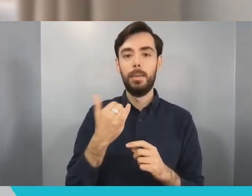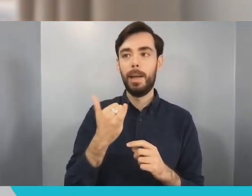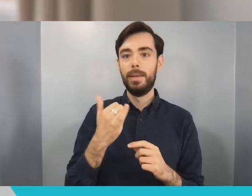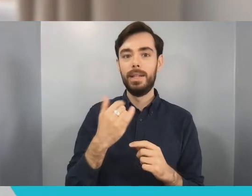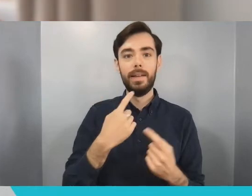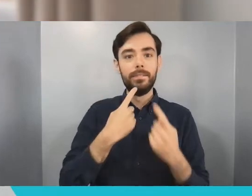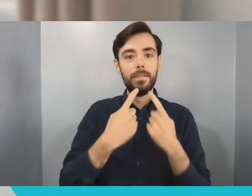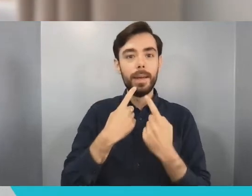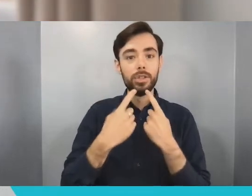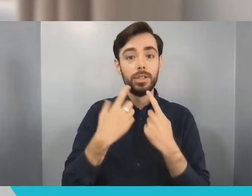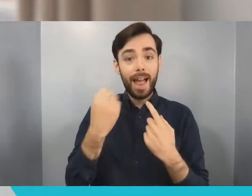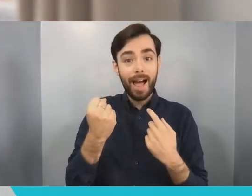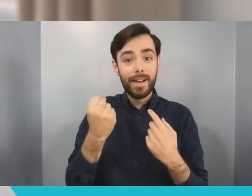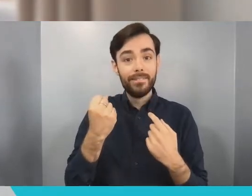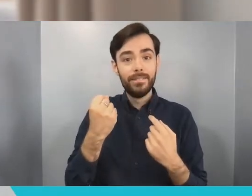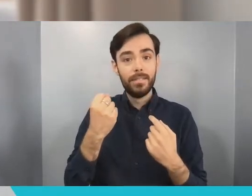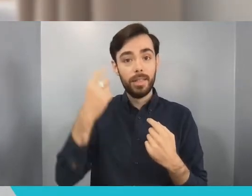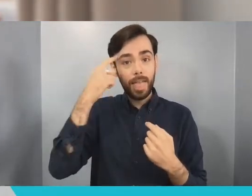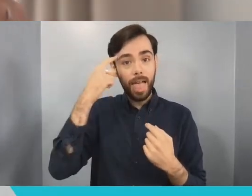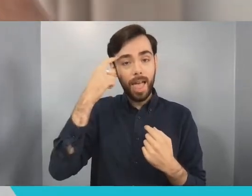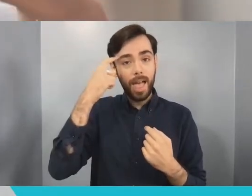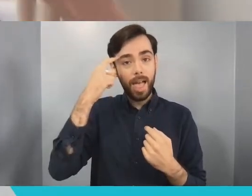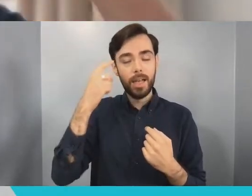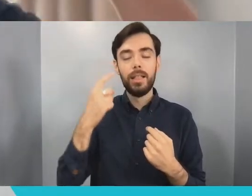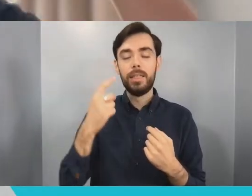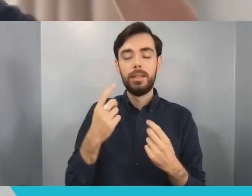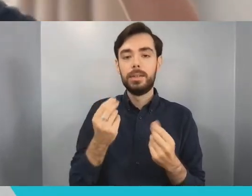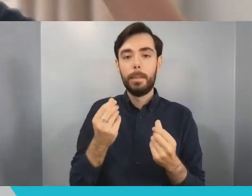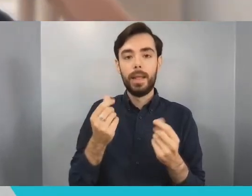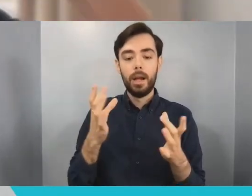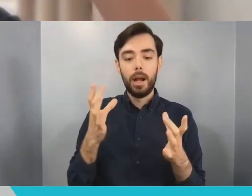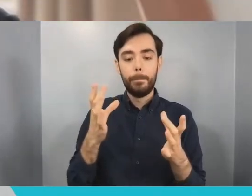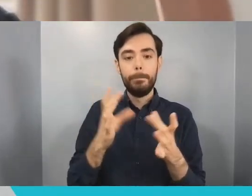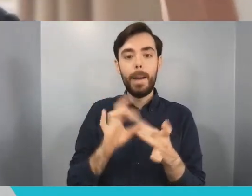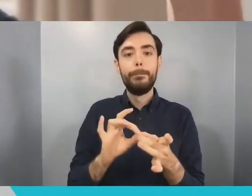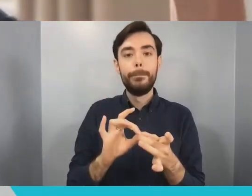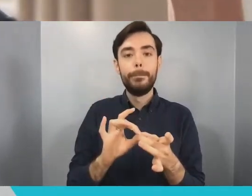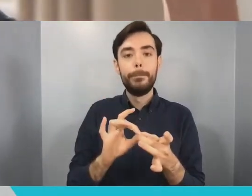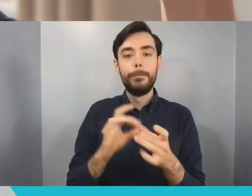up this graph of knowledge in your head of connecting things and learning things and